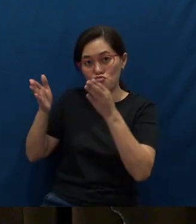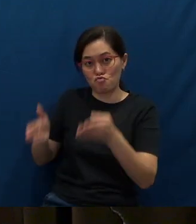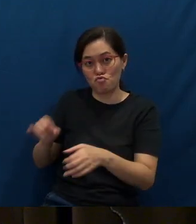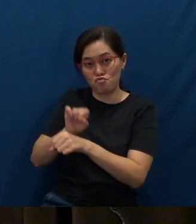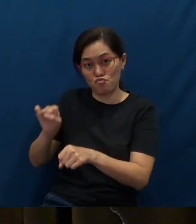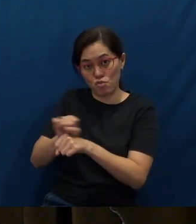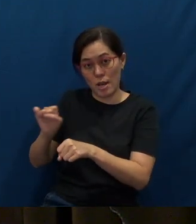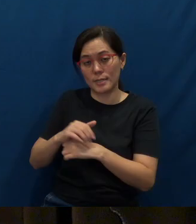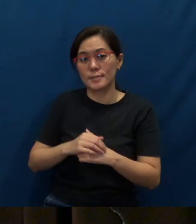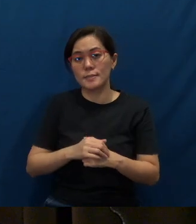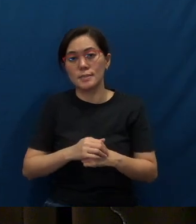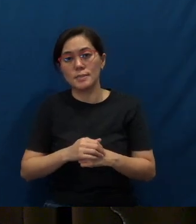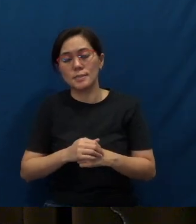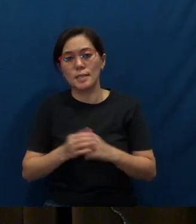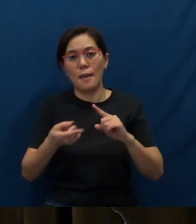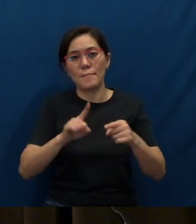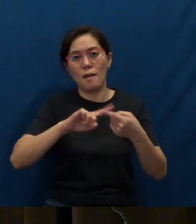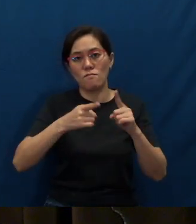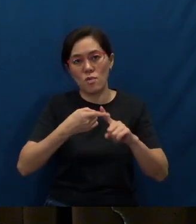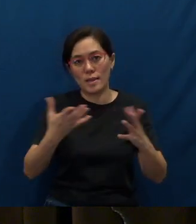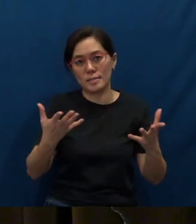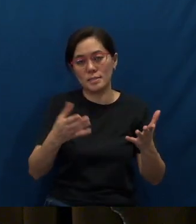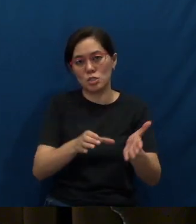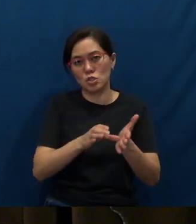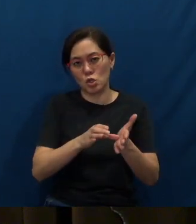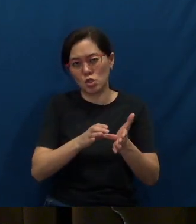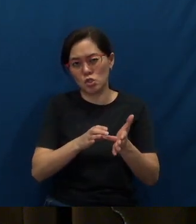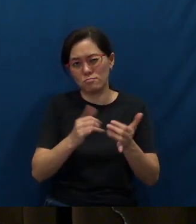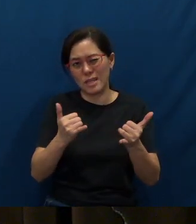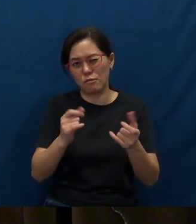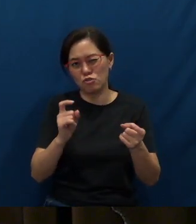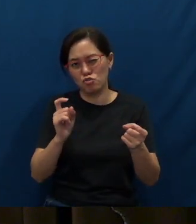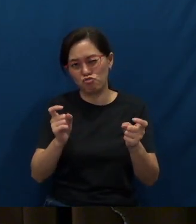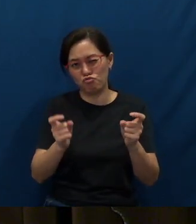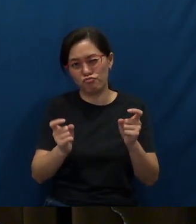But friends, conditions are changing.